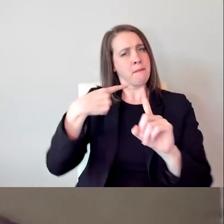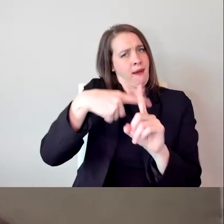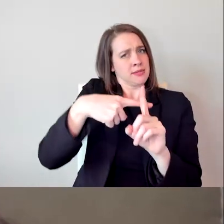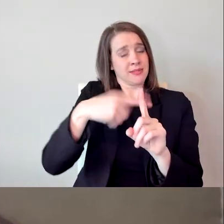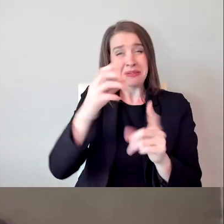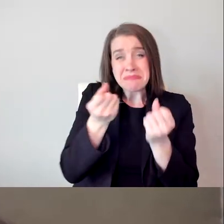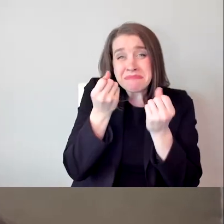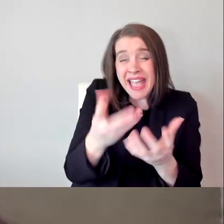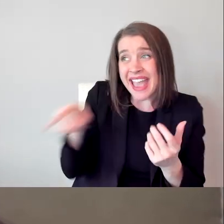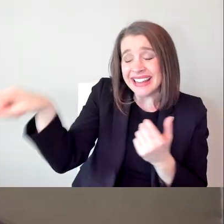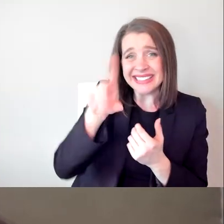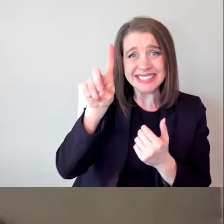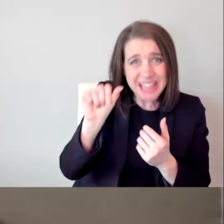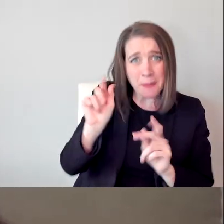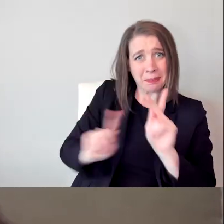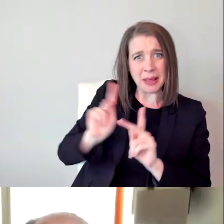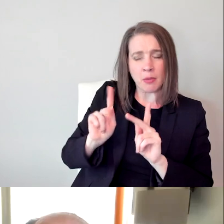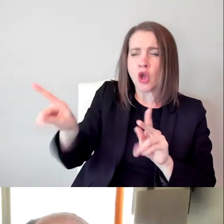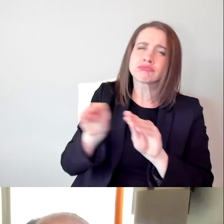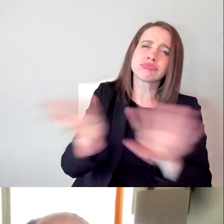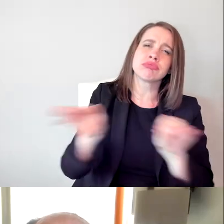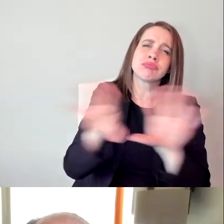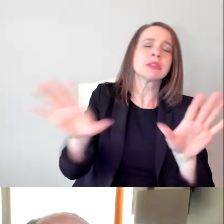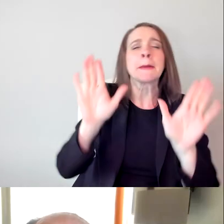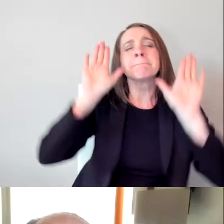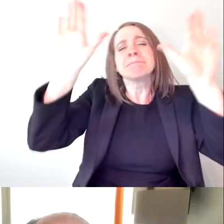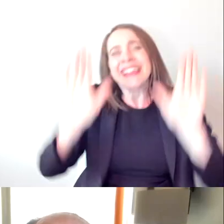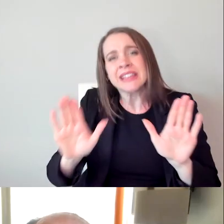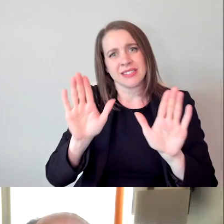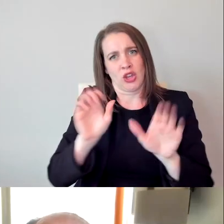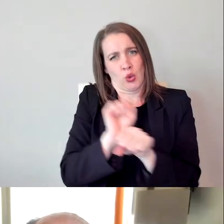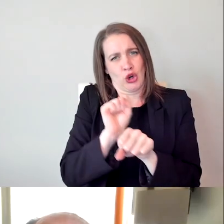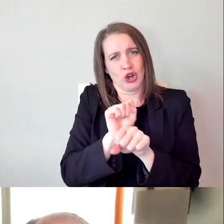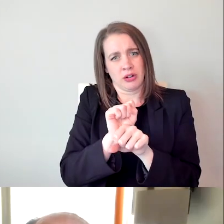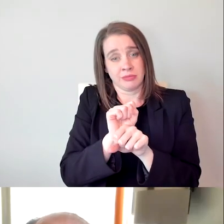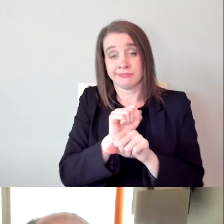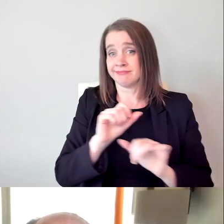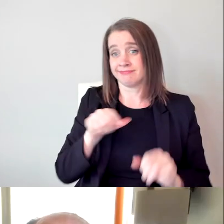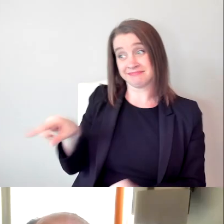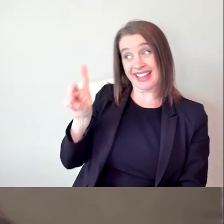a lot of fantastic work. It's amazing. Danny and I are producing this show.